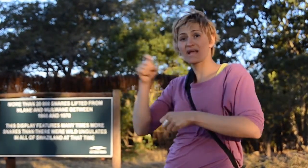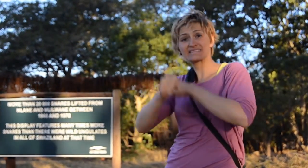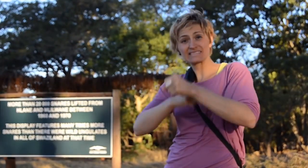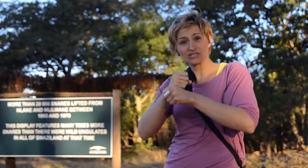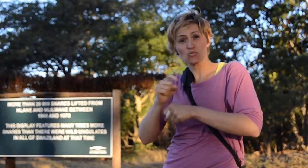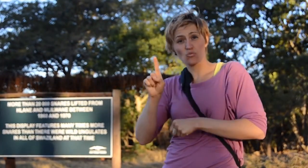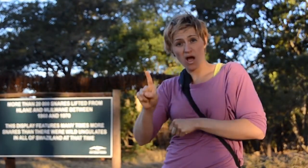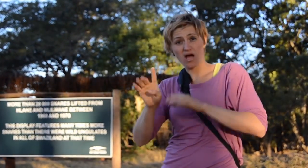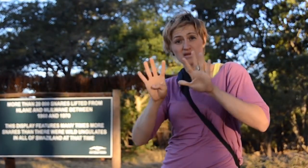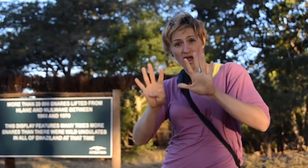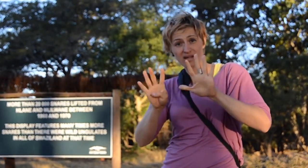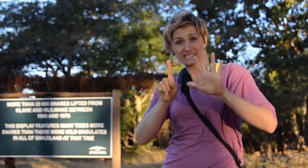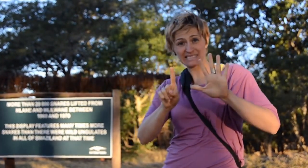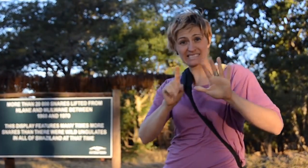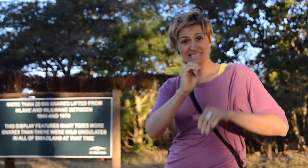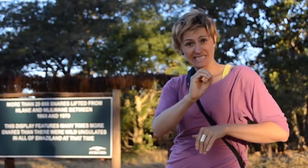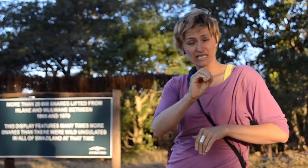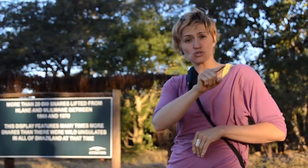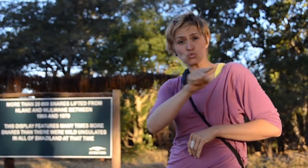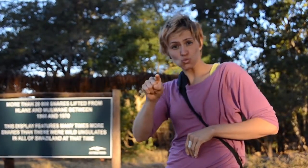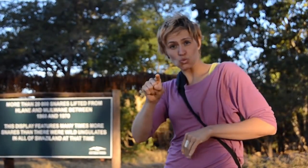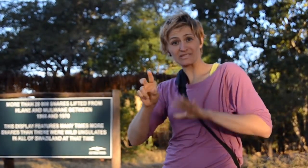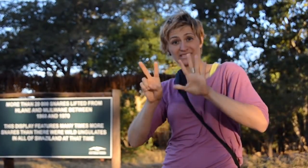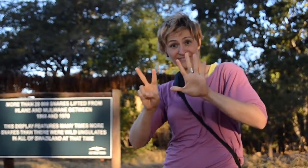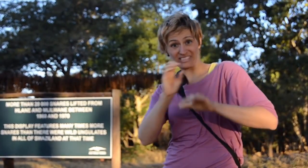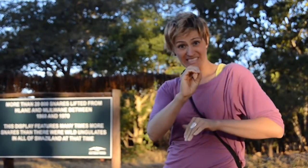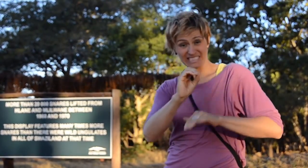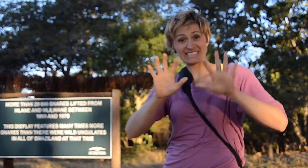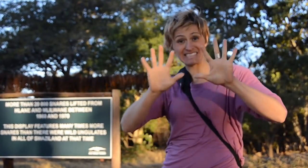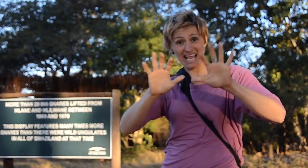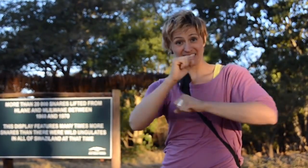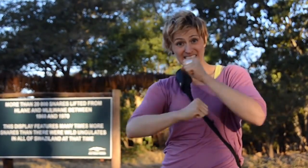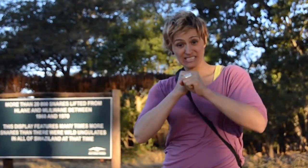those traps are wrapped across a horizontal post